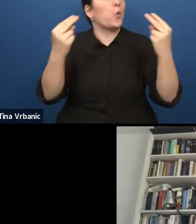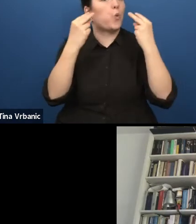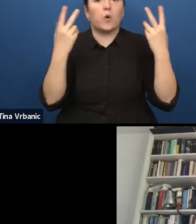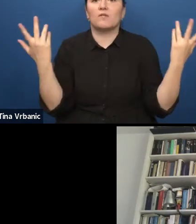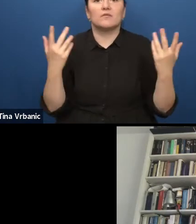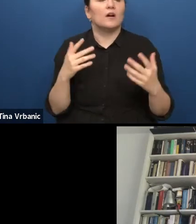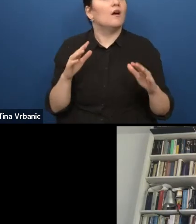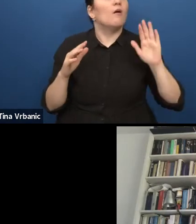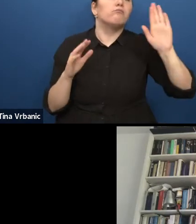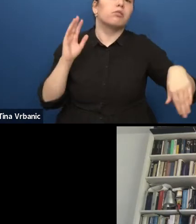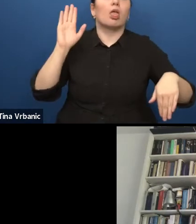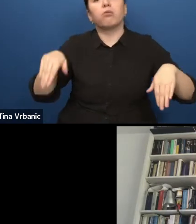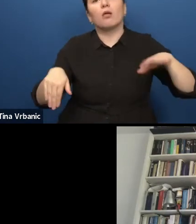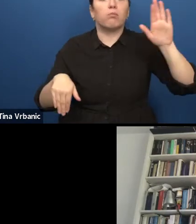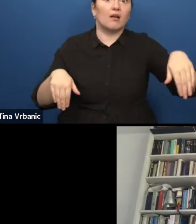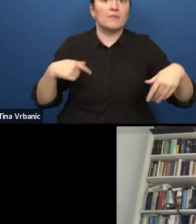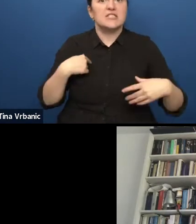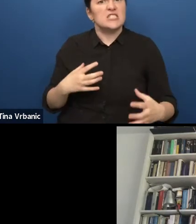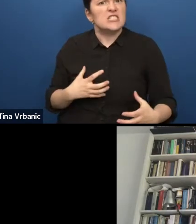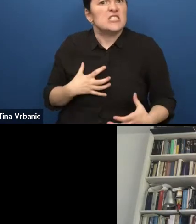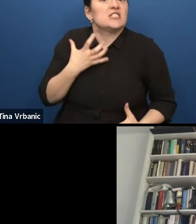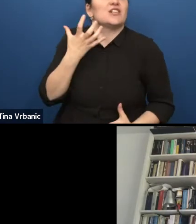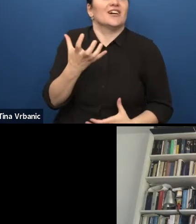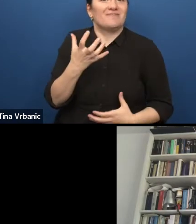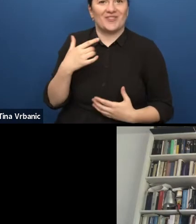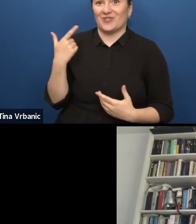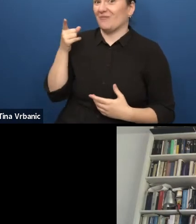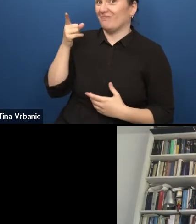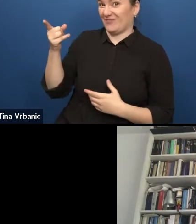Central European time in the Young Europe Festival.